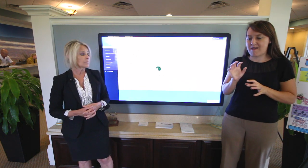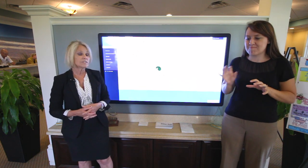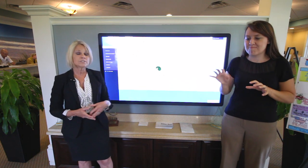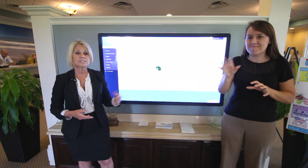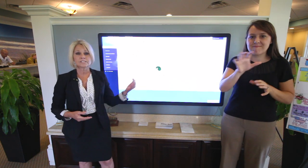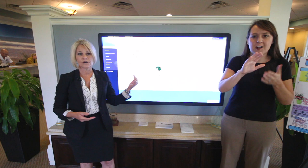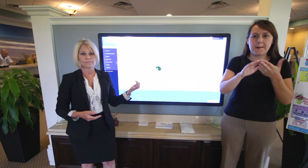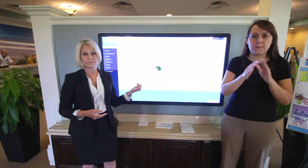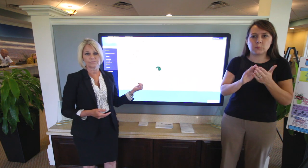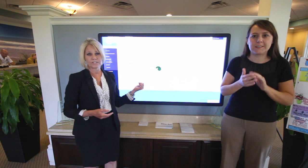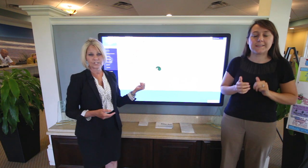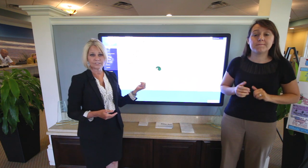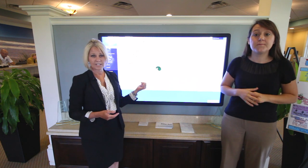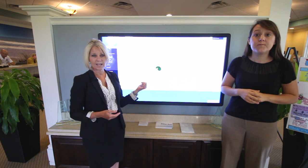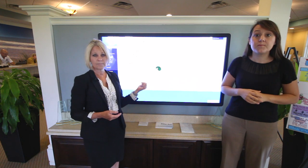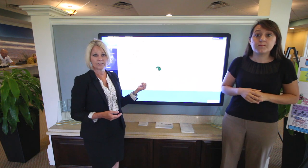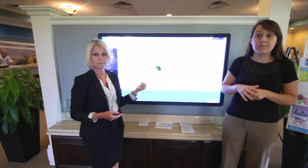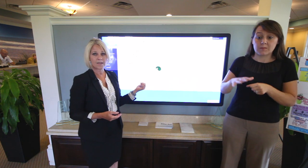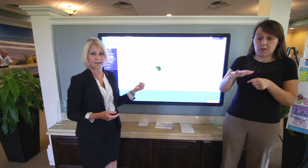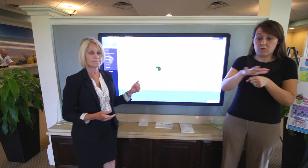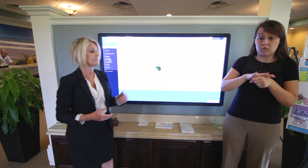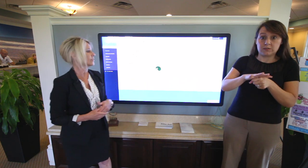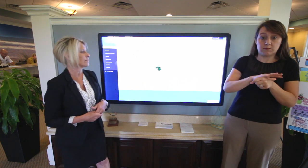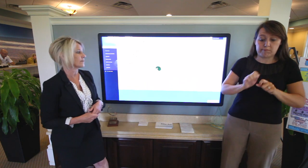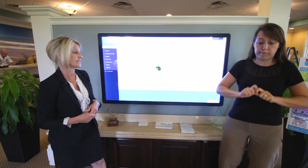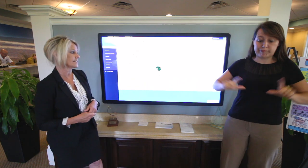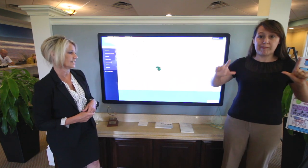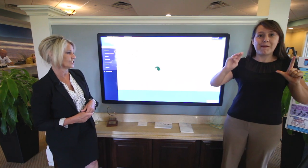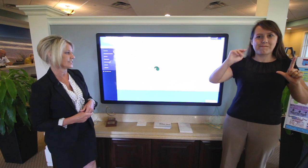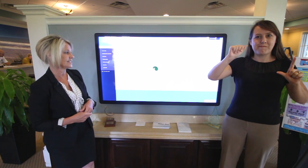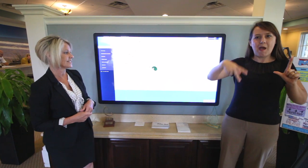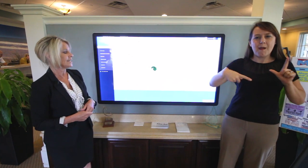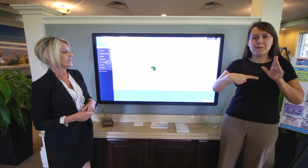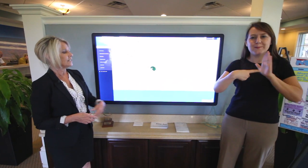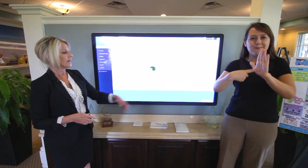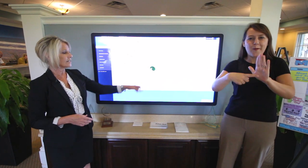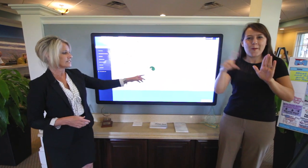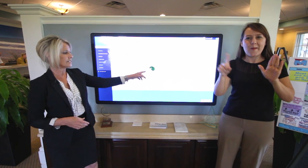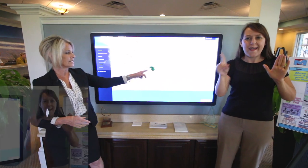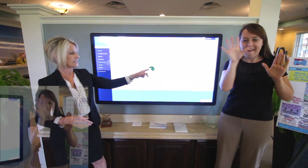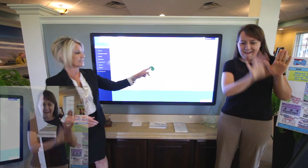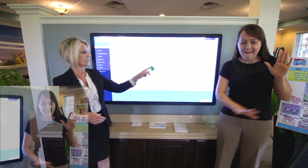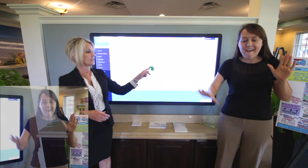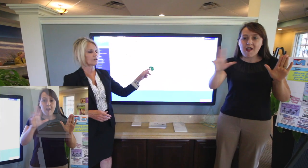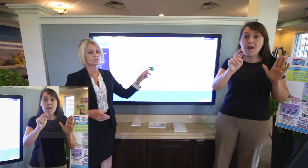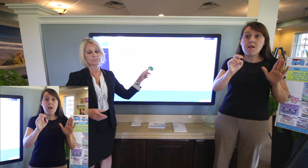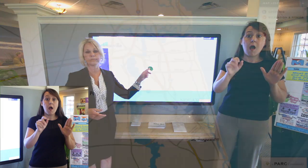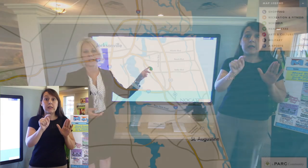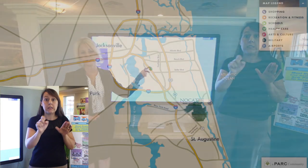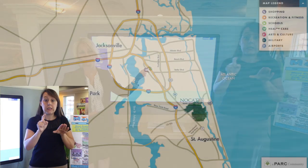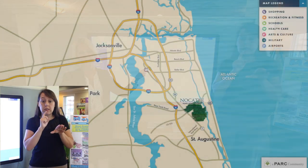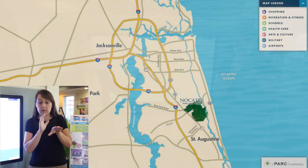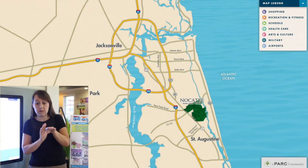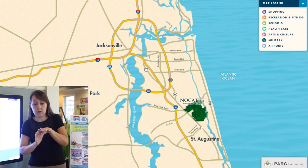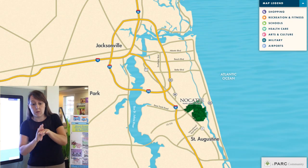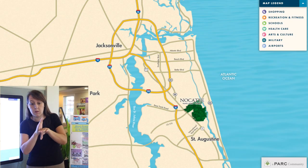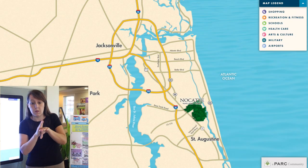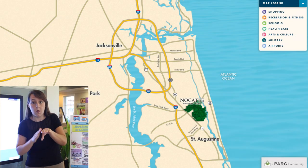So we usually start with the regional tab on our map for our presentations Nocatee is considered a coastal master plan community